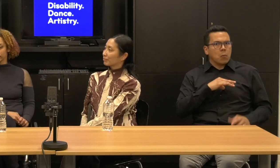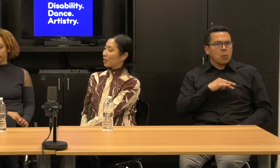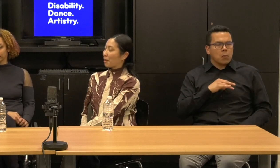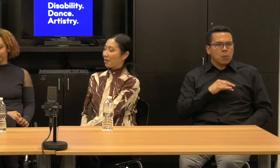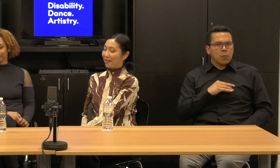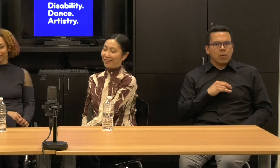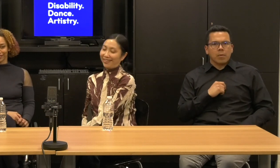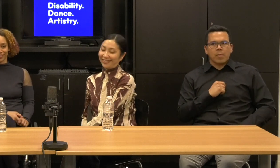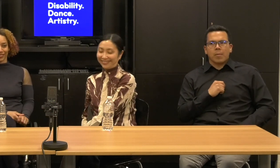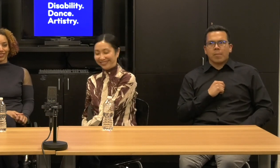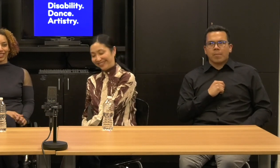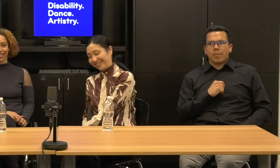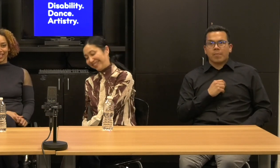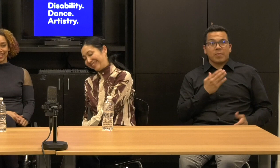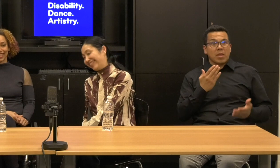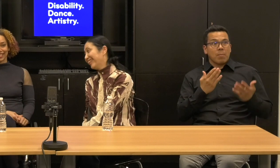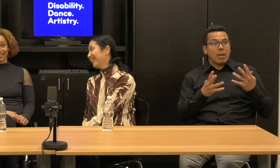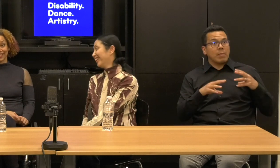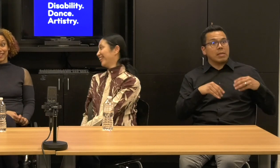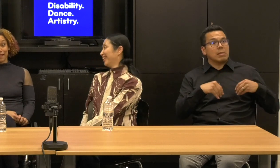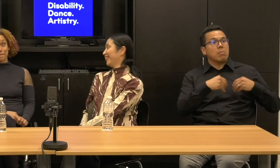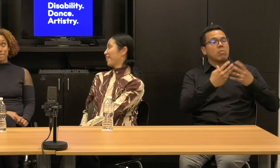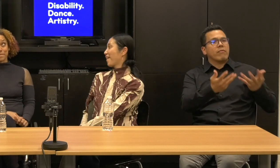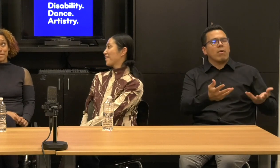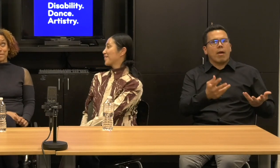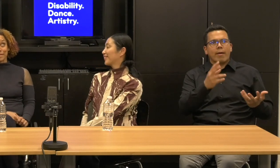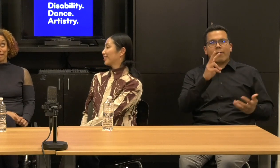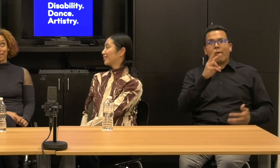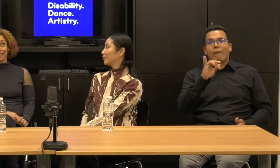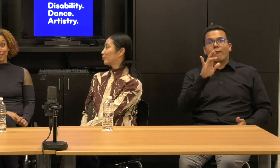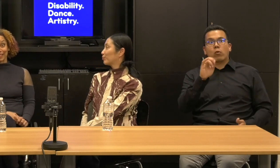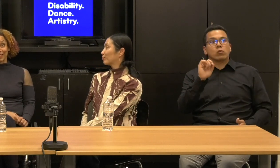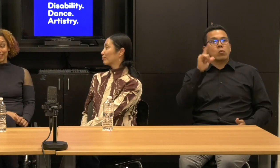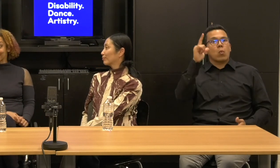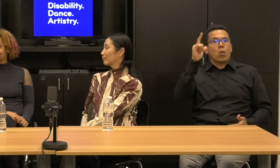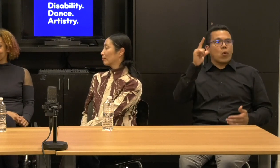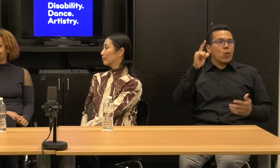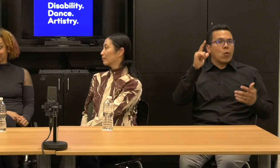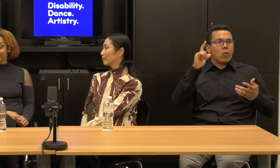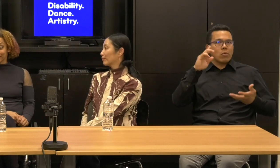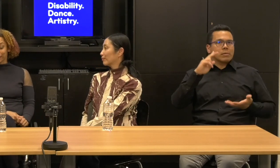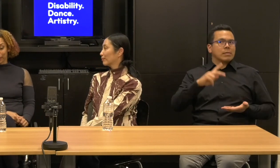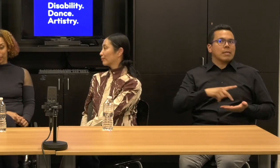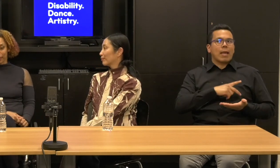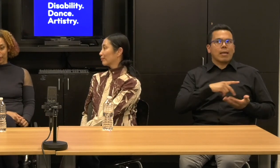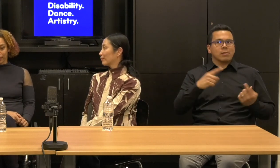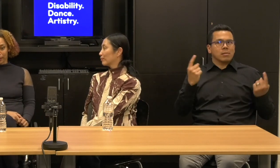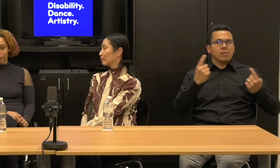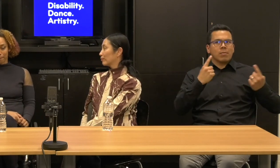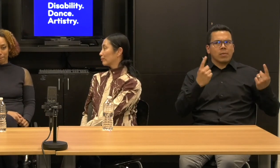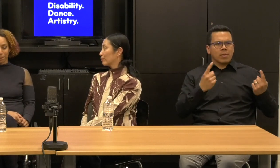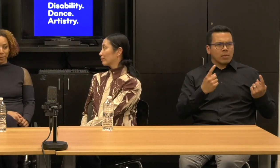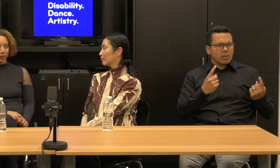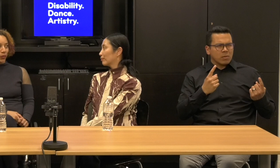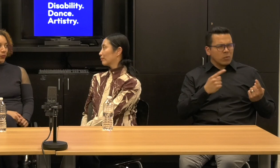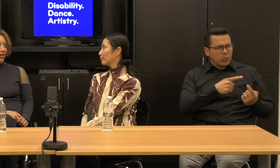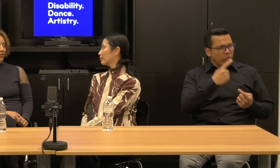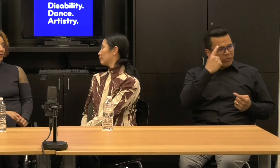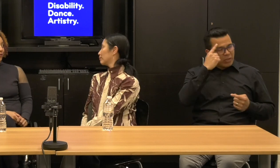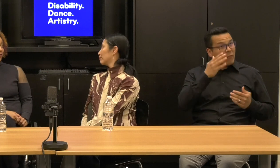know, some kind of virtuality part of the future disability dance or where do we think it's going? Alice: Wow.